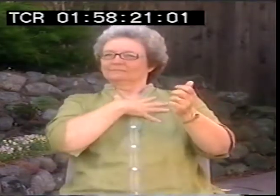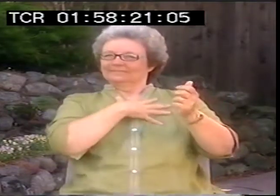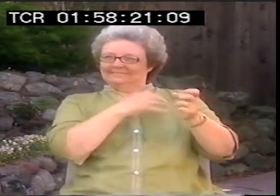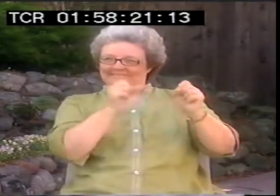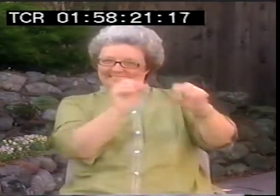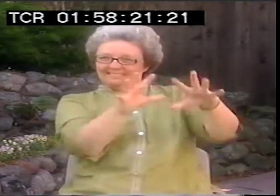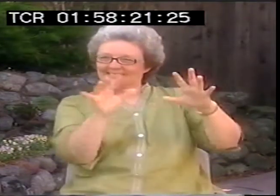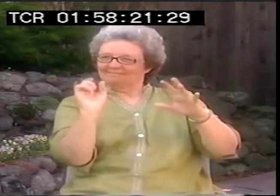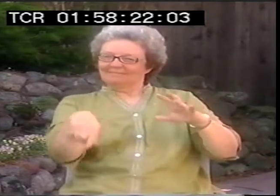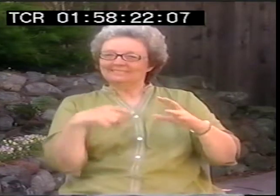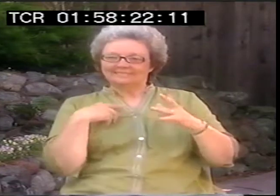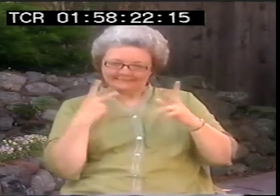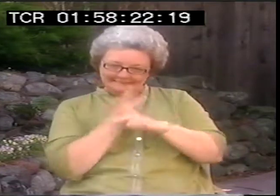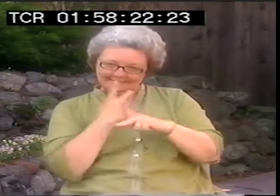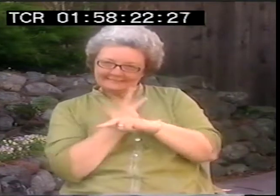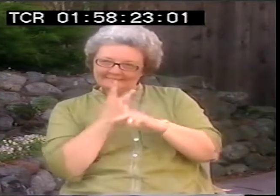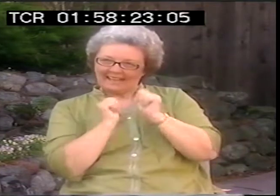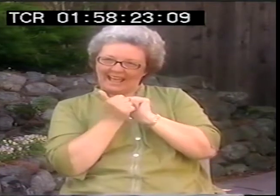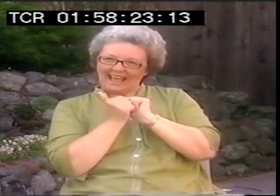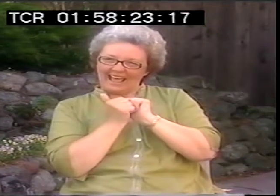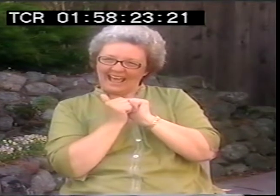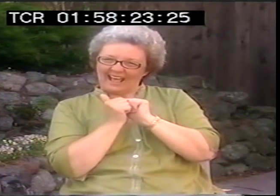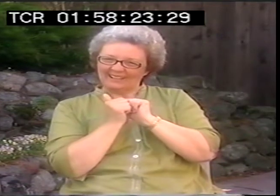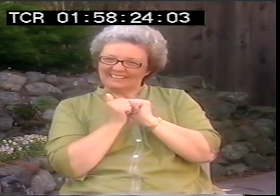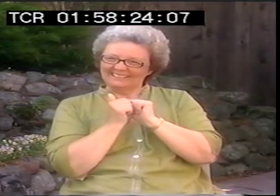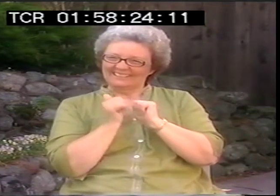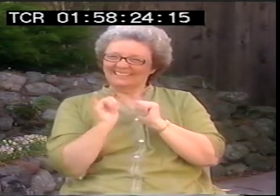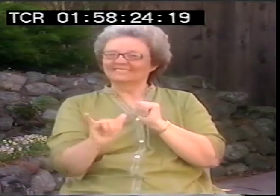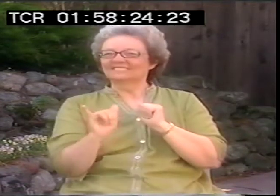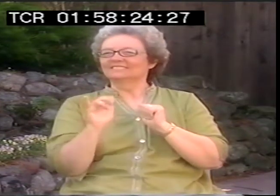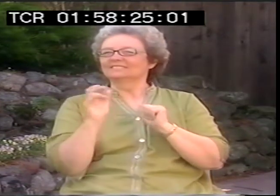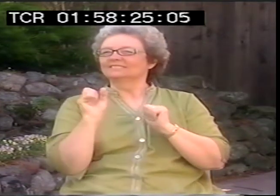Nobody had really gotten to that level. But during the '70s and '80s, the question